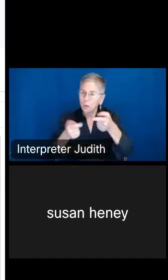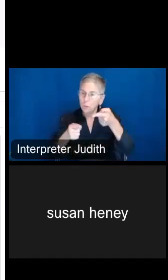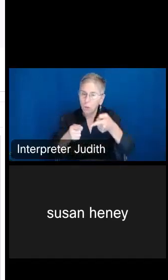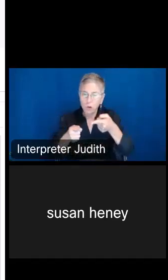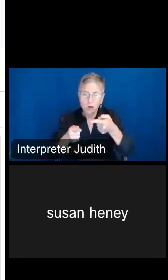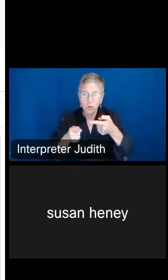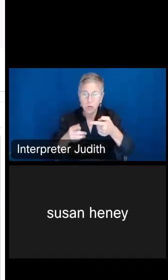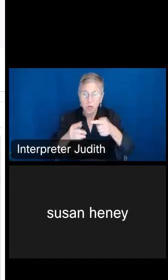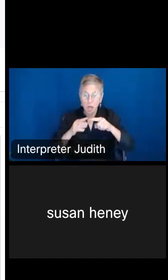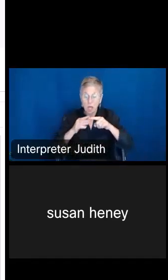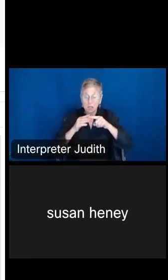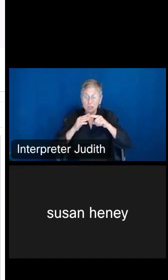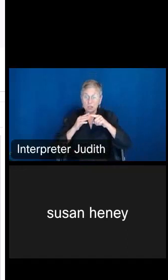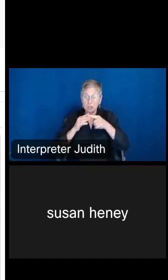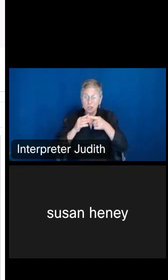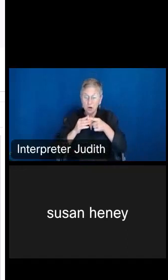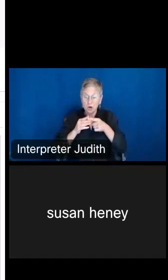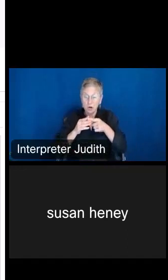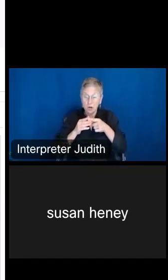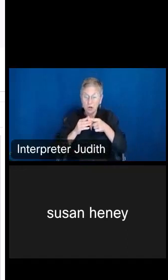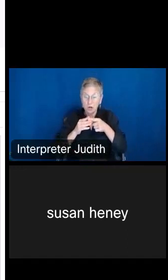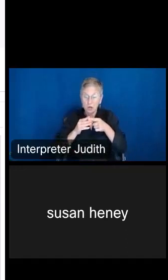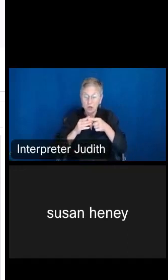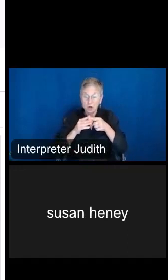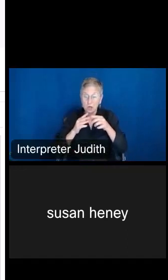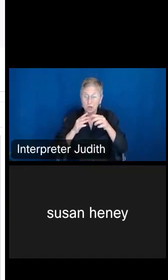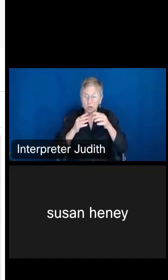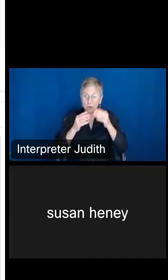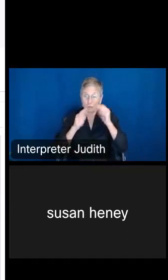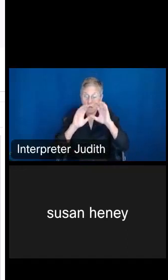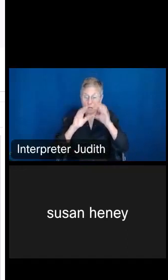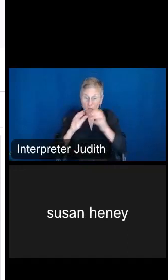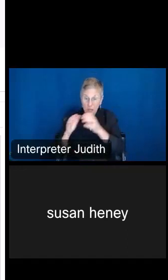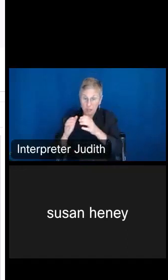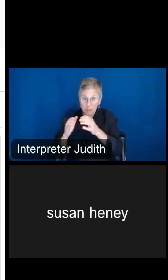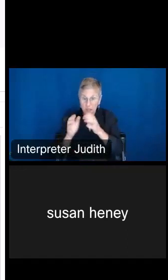Classes and I'm dragging the bar over to the 50.